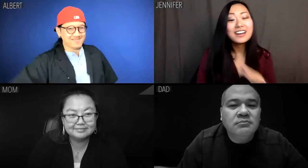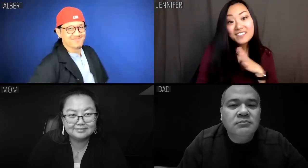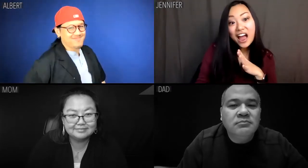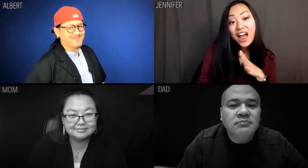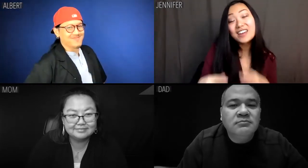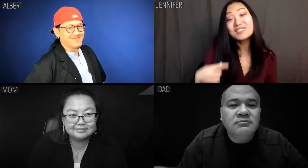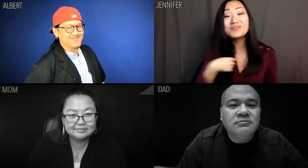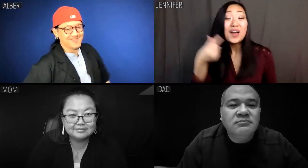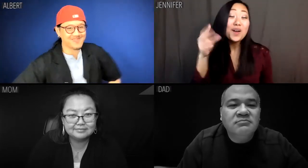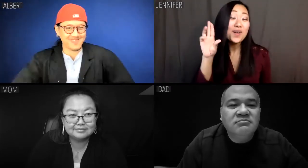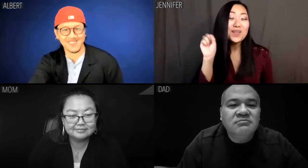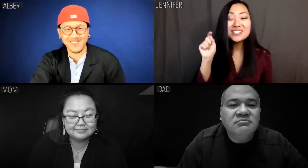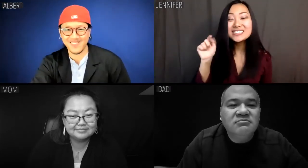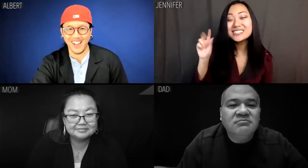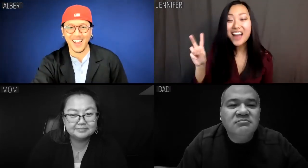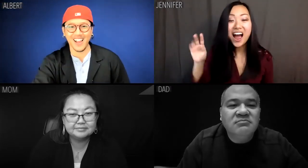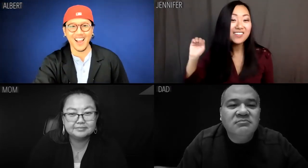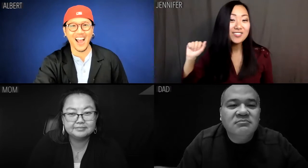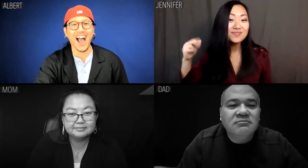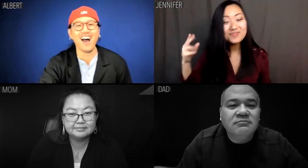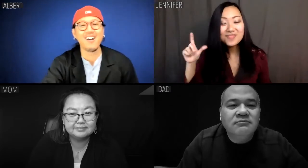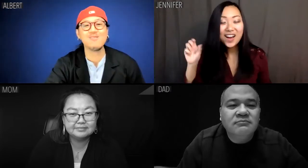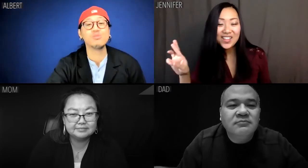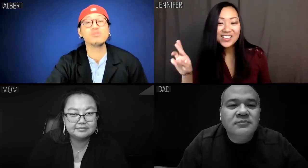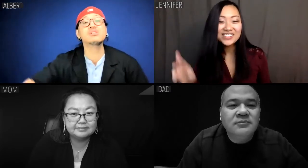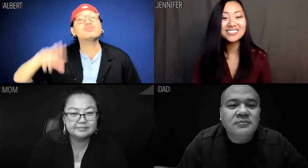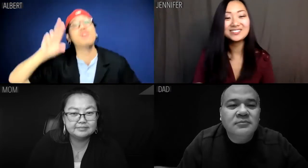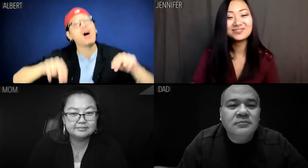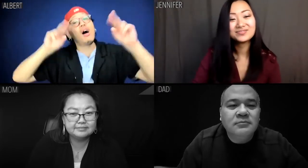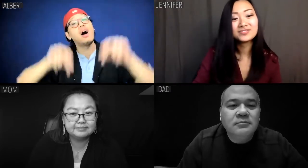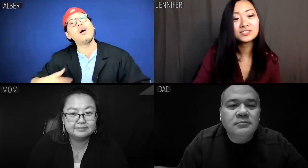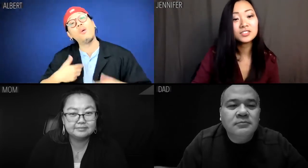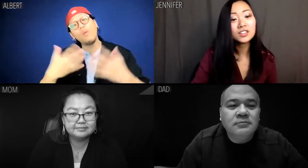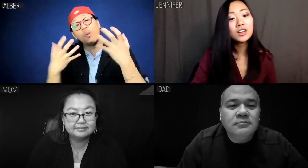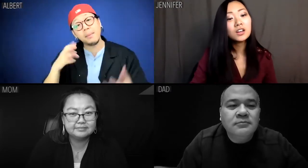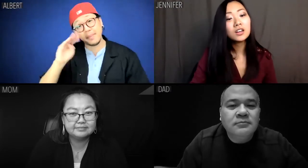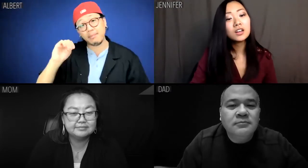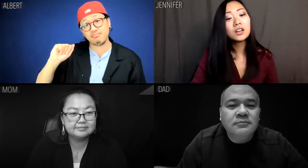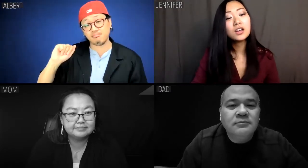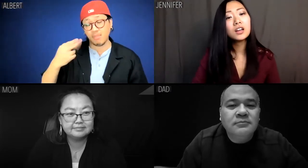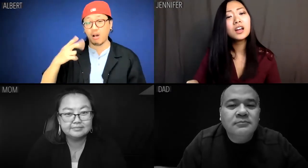Jennifer: Fine, then I'm Gustav Mahler. Albert: No I want to be Mahler.